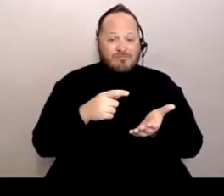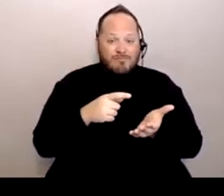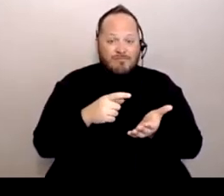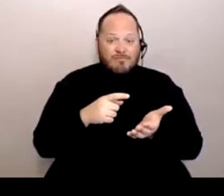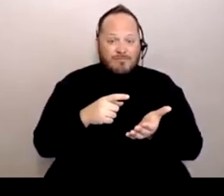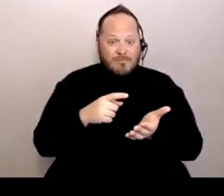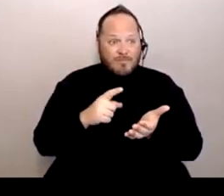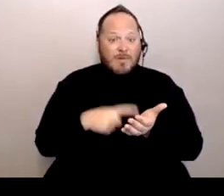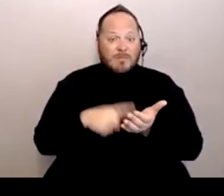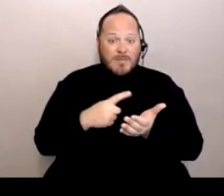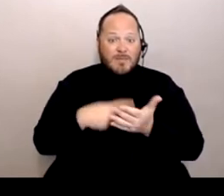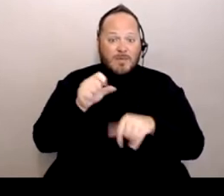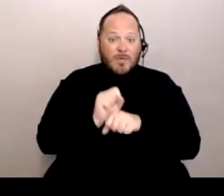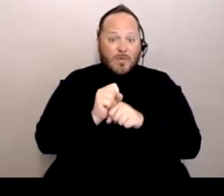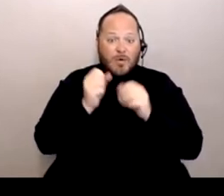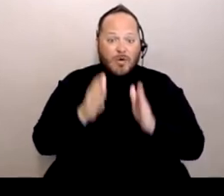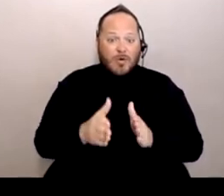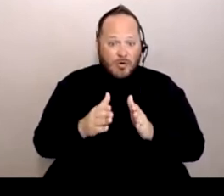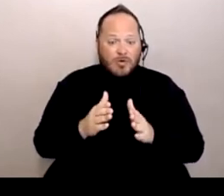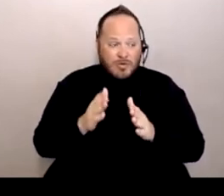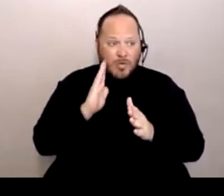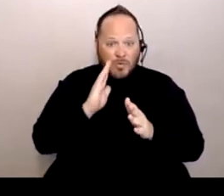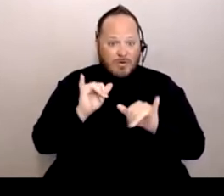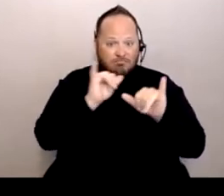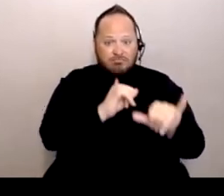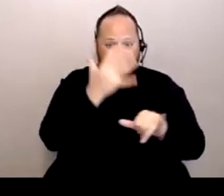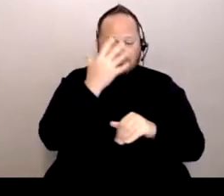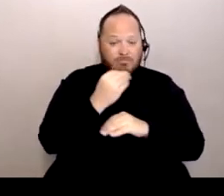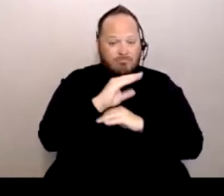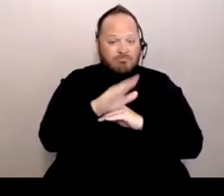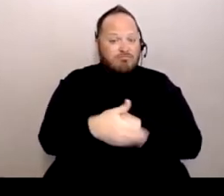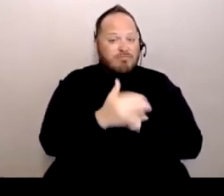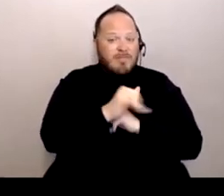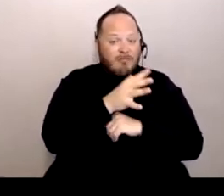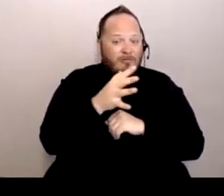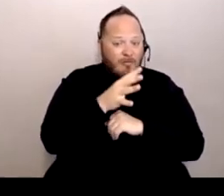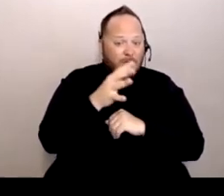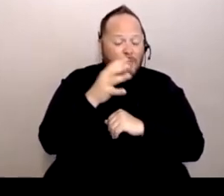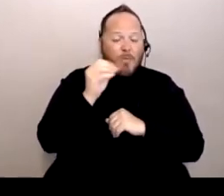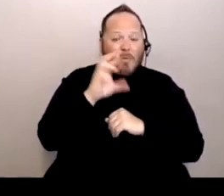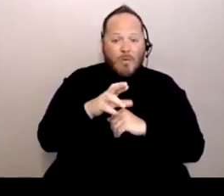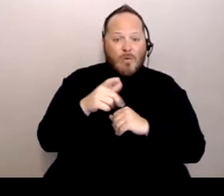or just employ people that are undocumented that work in the fields.